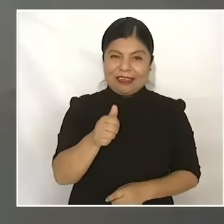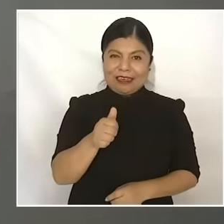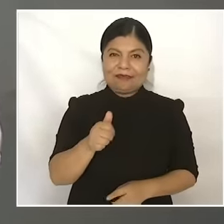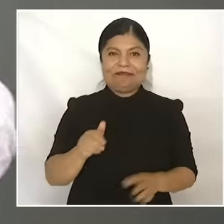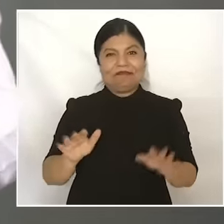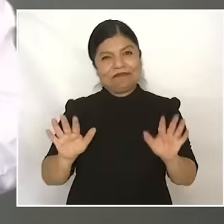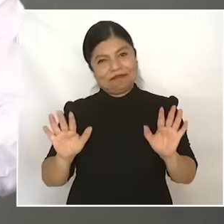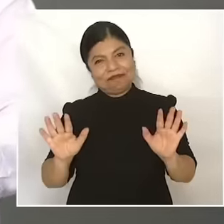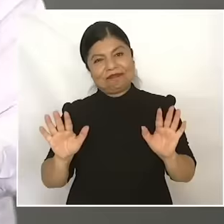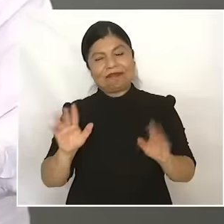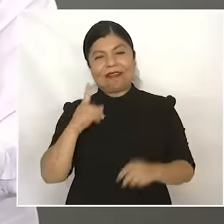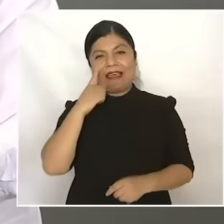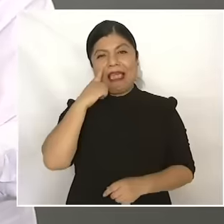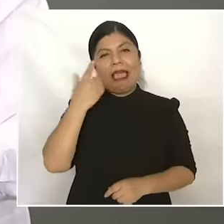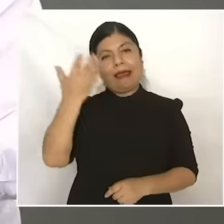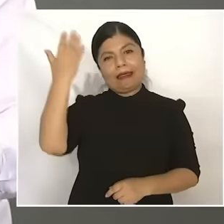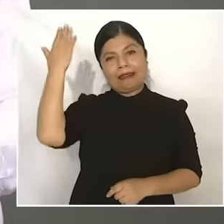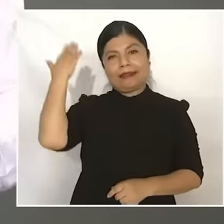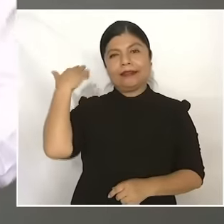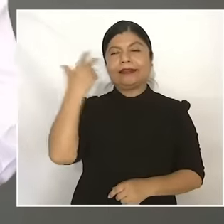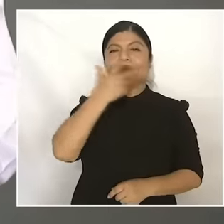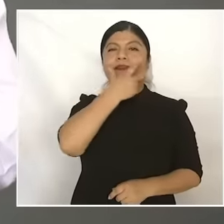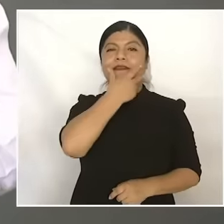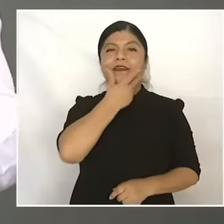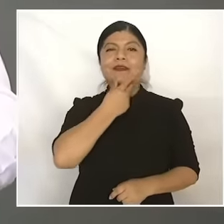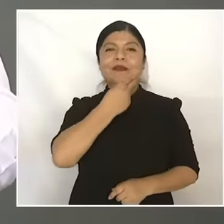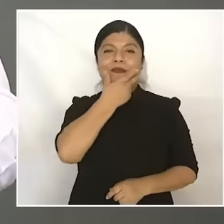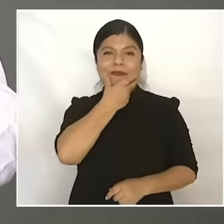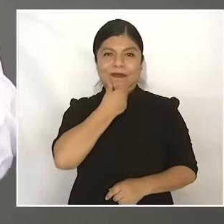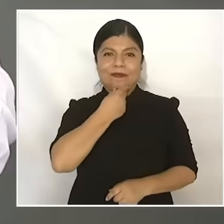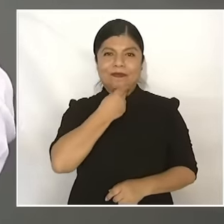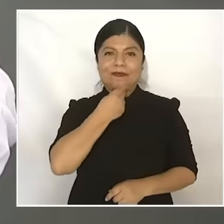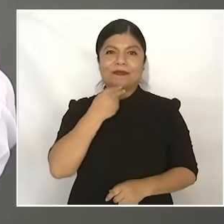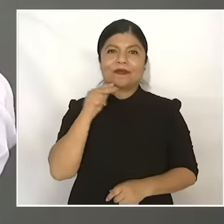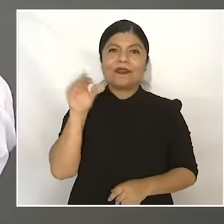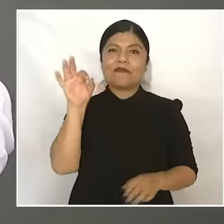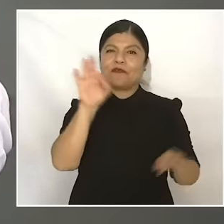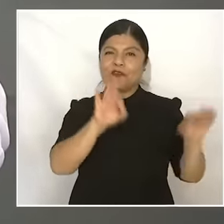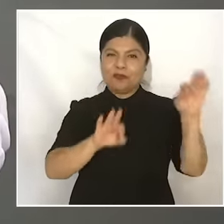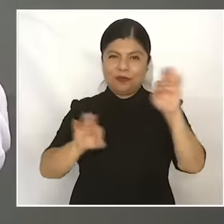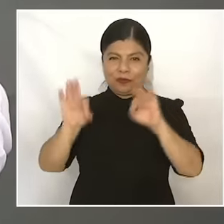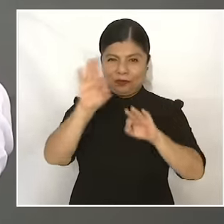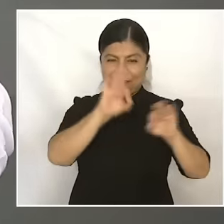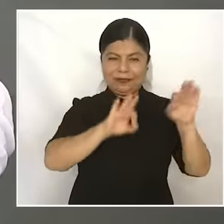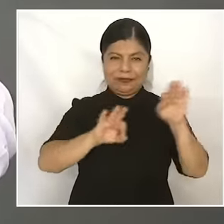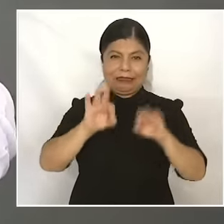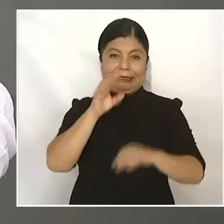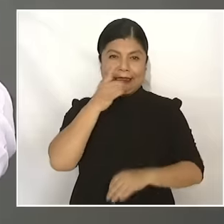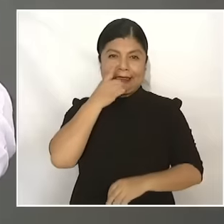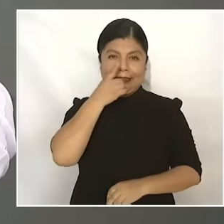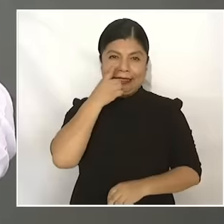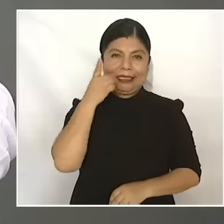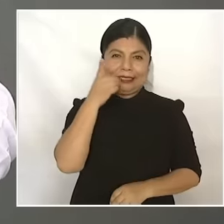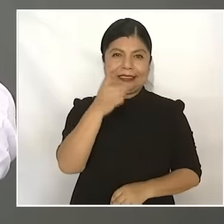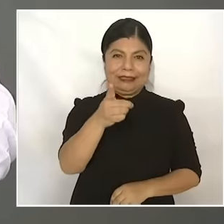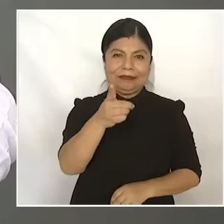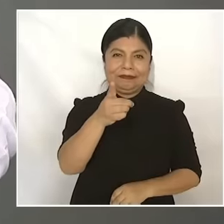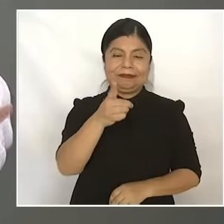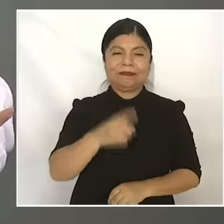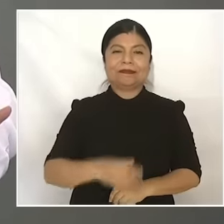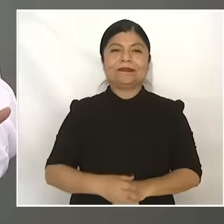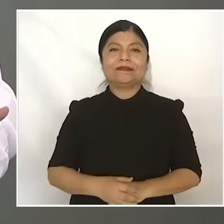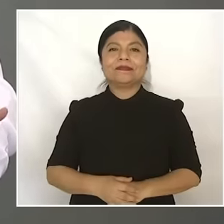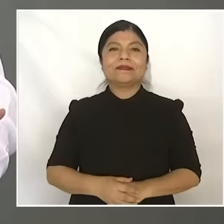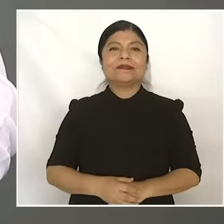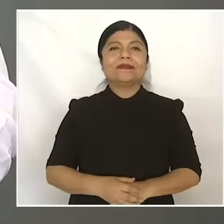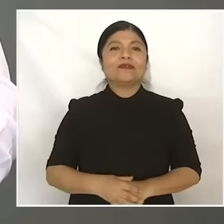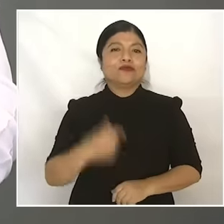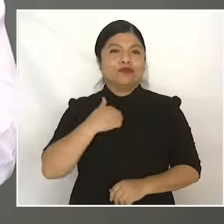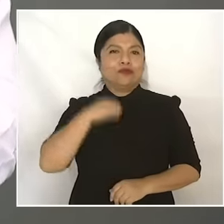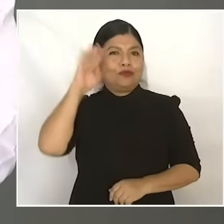philosopher better one of the best but among the three best for my taste sings